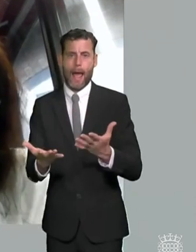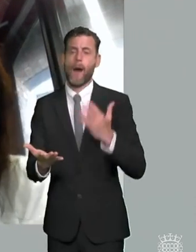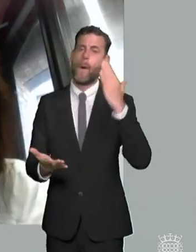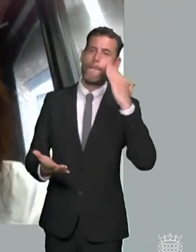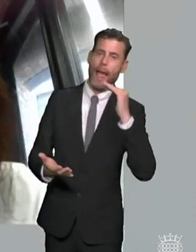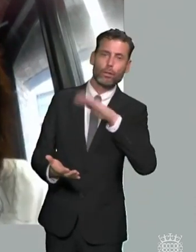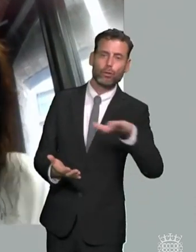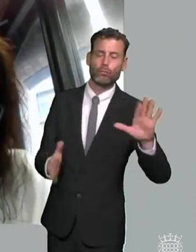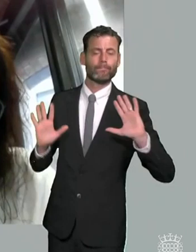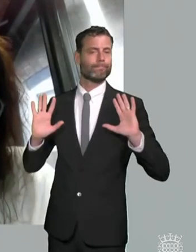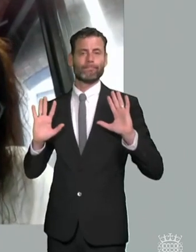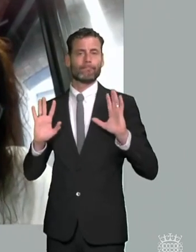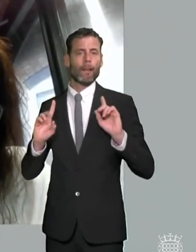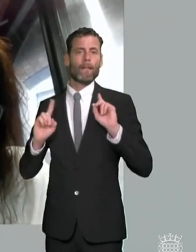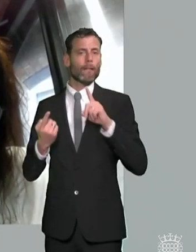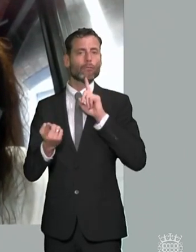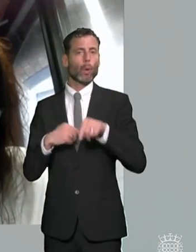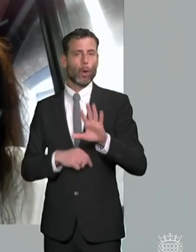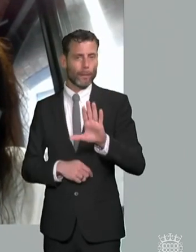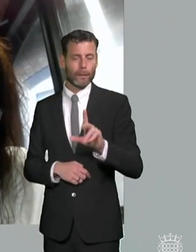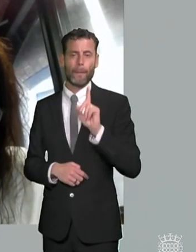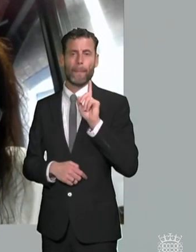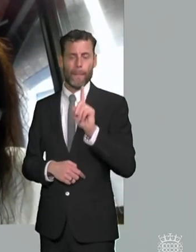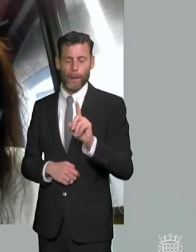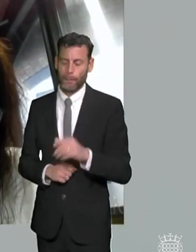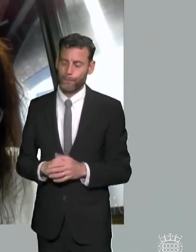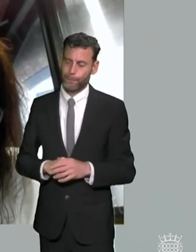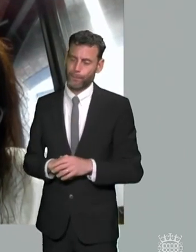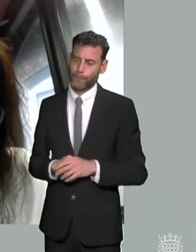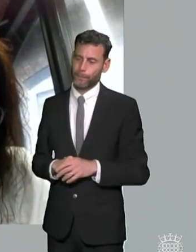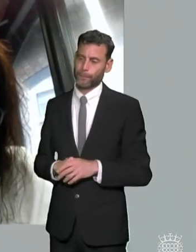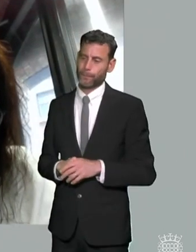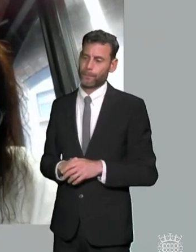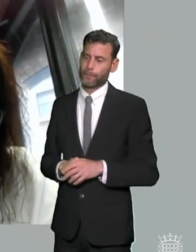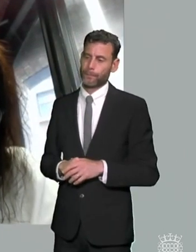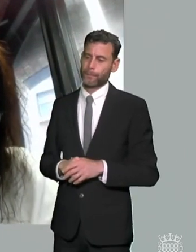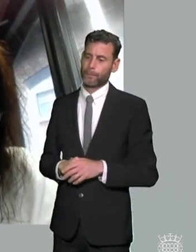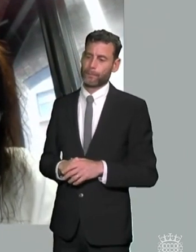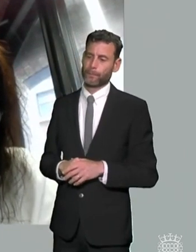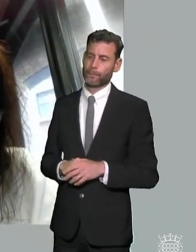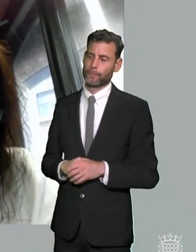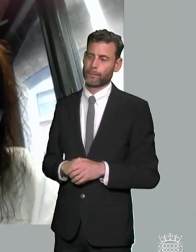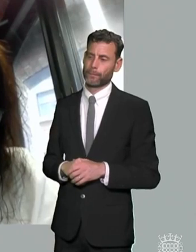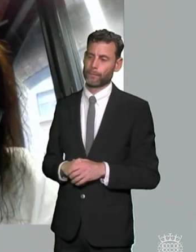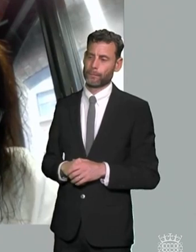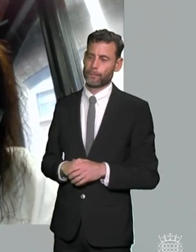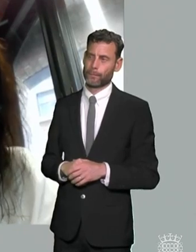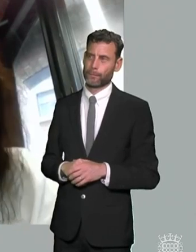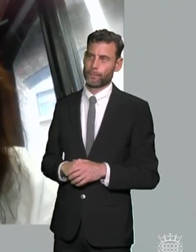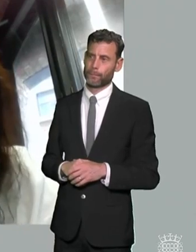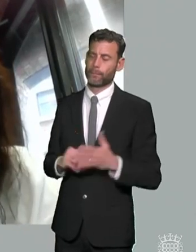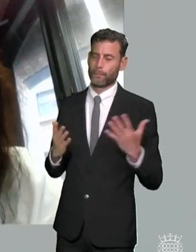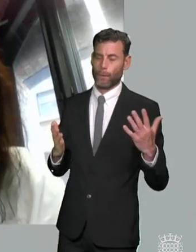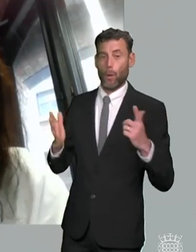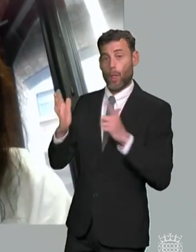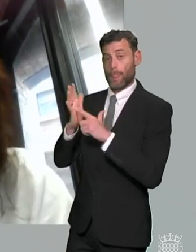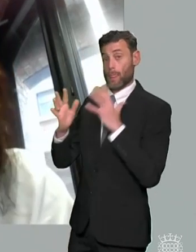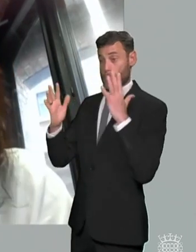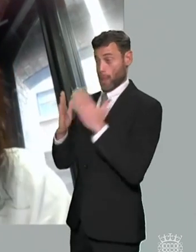black children but what i would say is that um that i think that the legislation is there we go